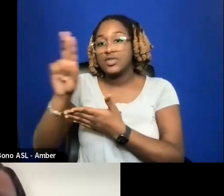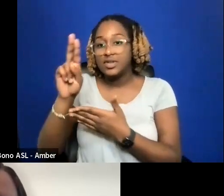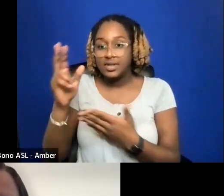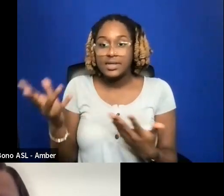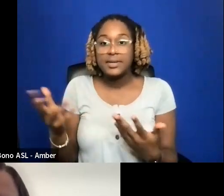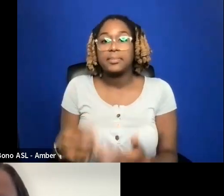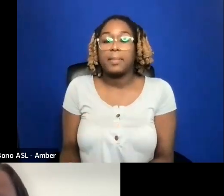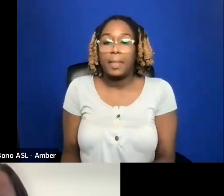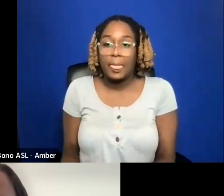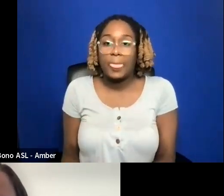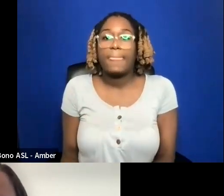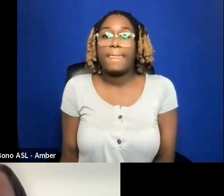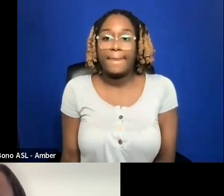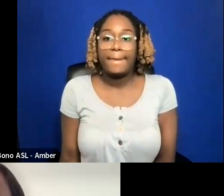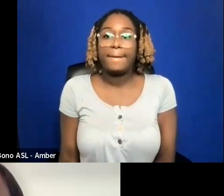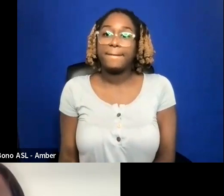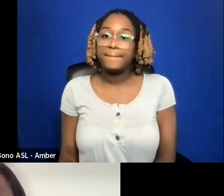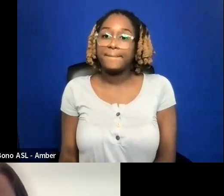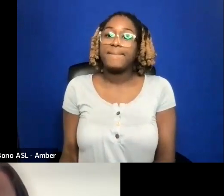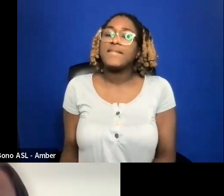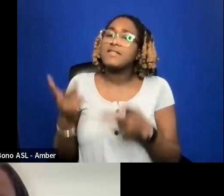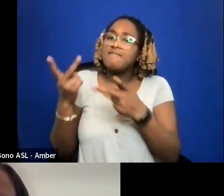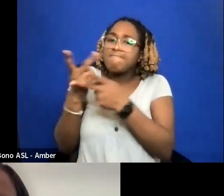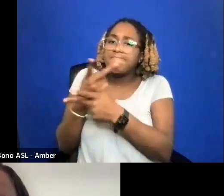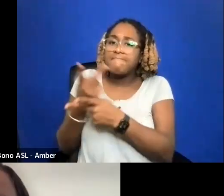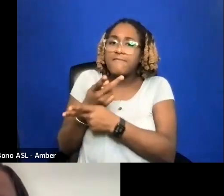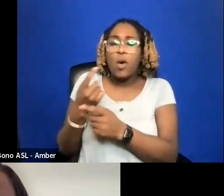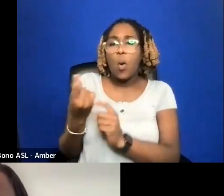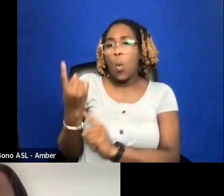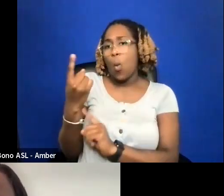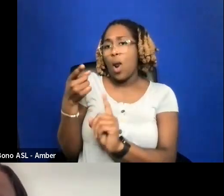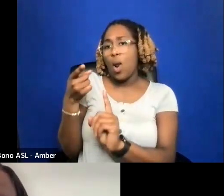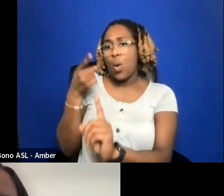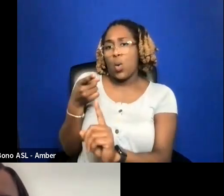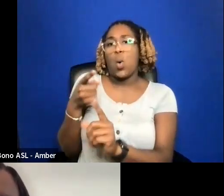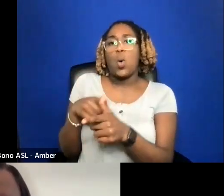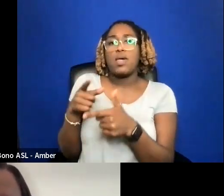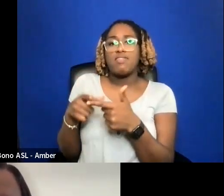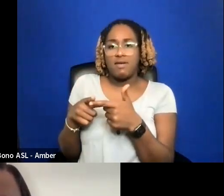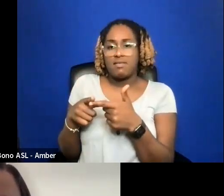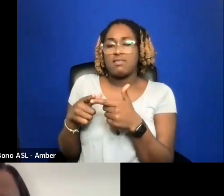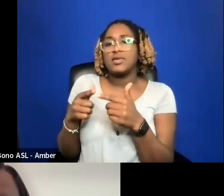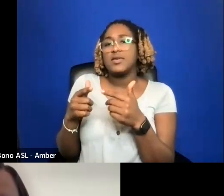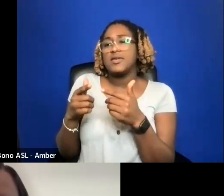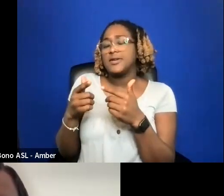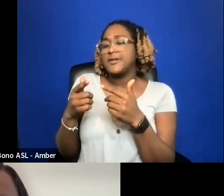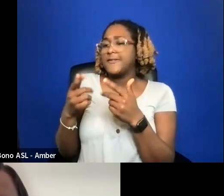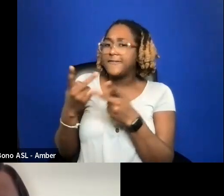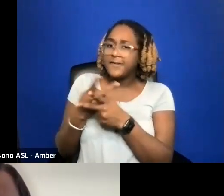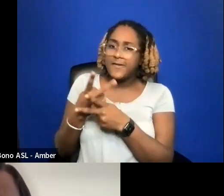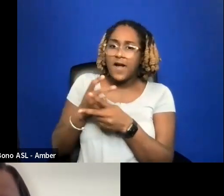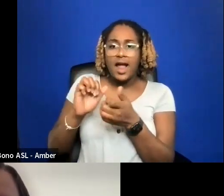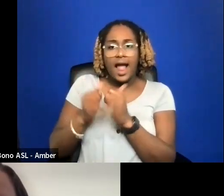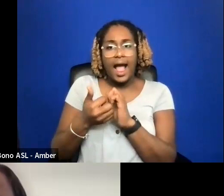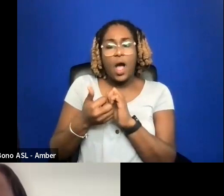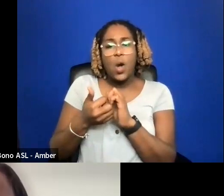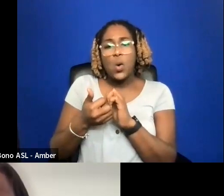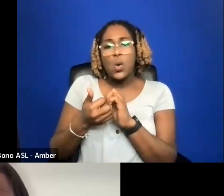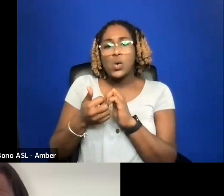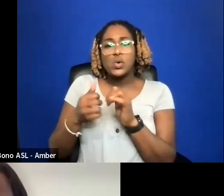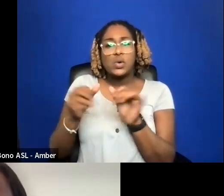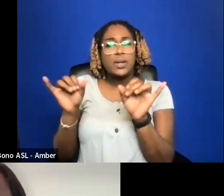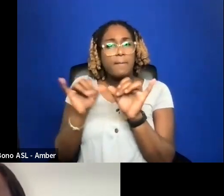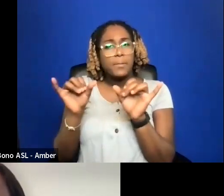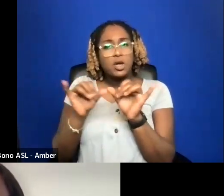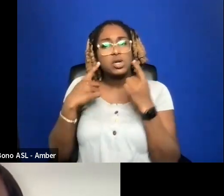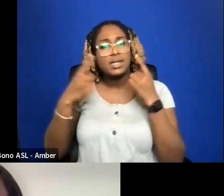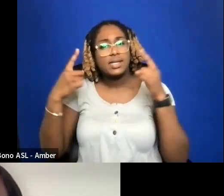FIND A GOAL AND THEN FIGURE OUT HOW YOU FEEL LIKE YOU CAN BE SUCCESSFUL IN REACHING THAT GOAL.